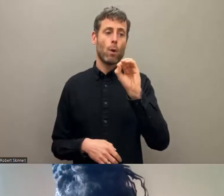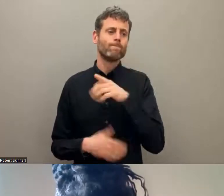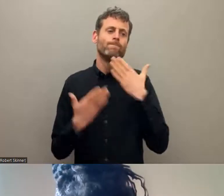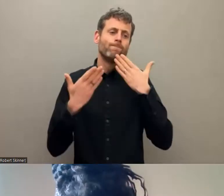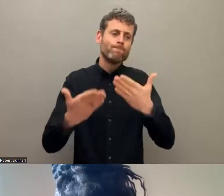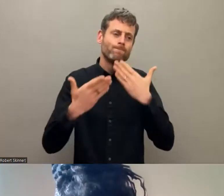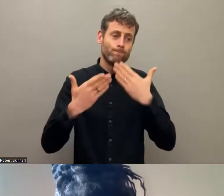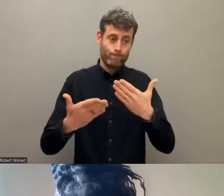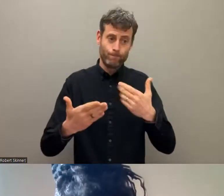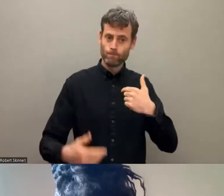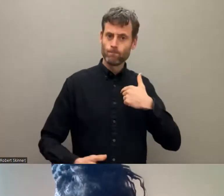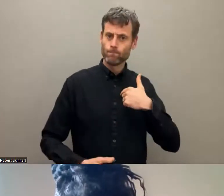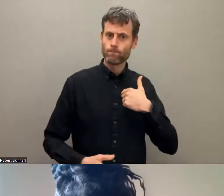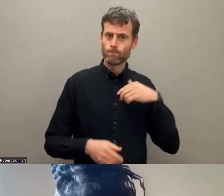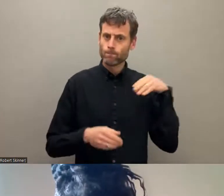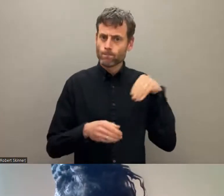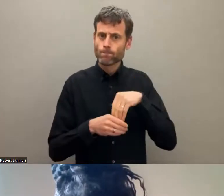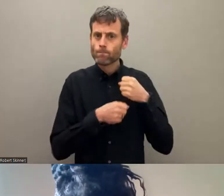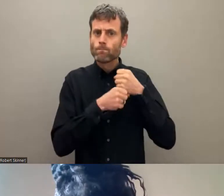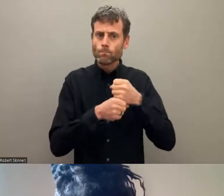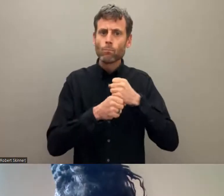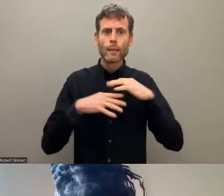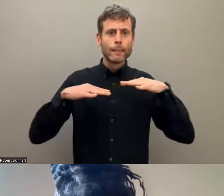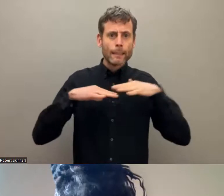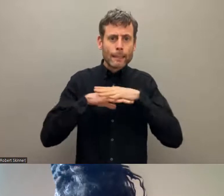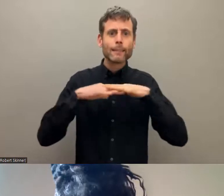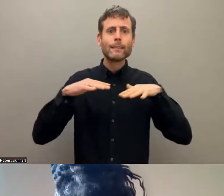(?) intersectional approach for OPDs and also for